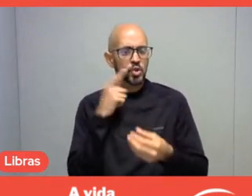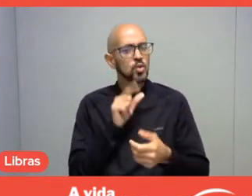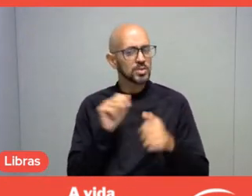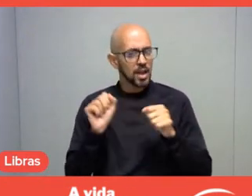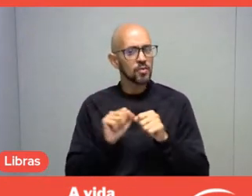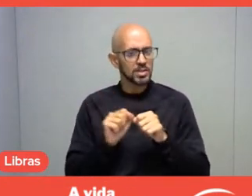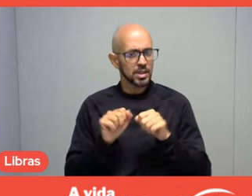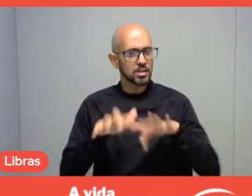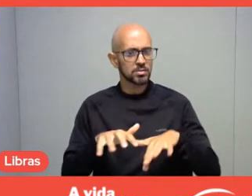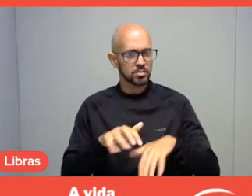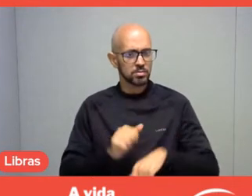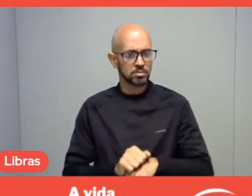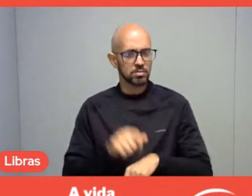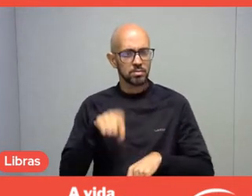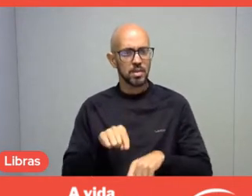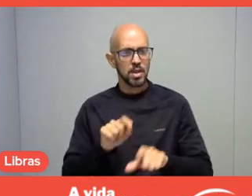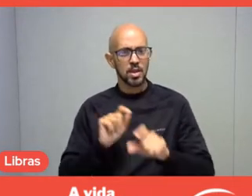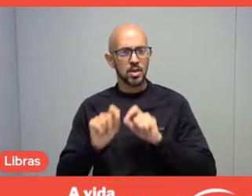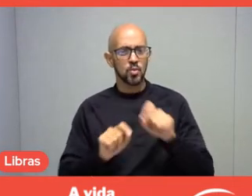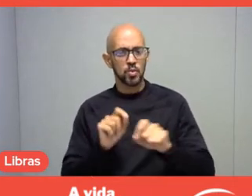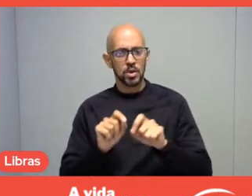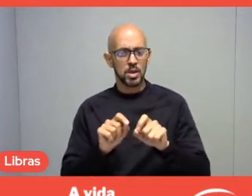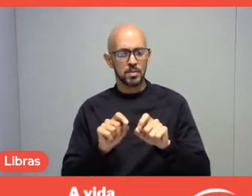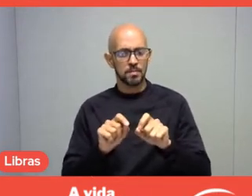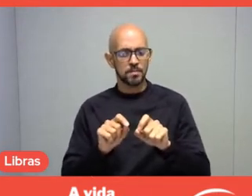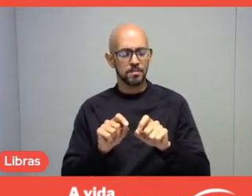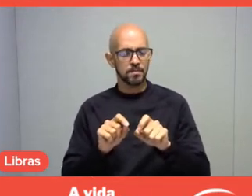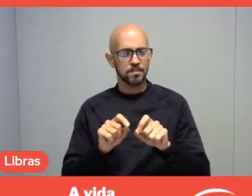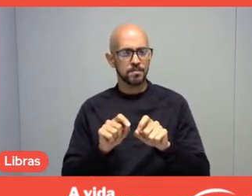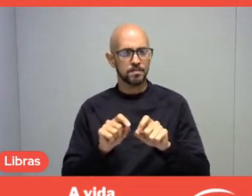Through programs